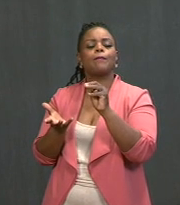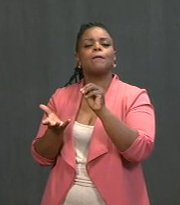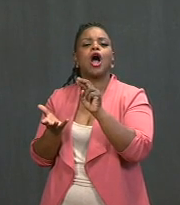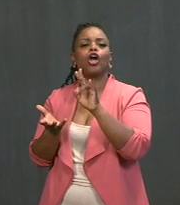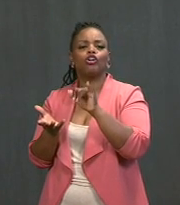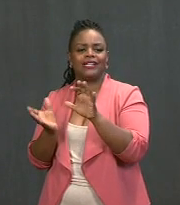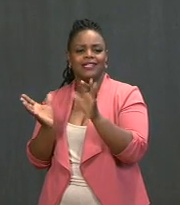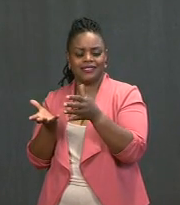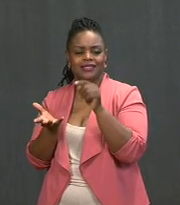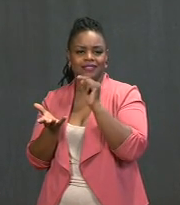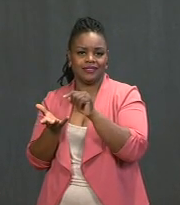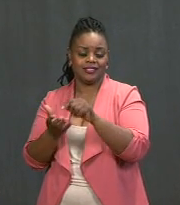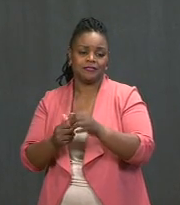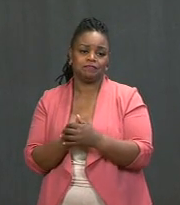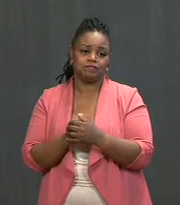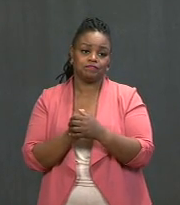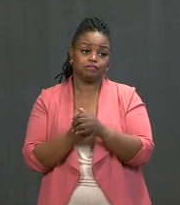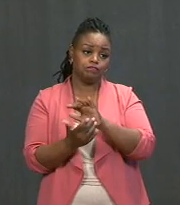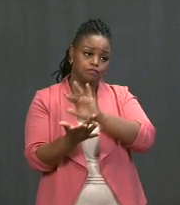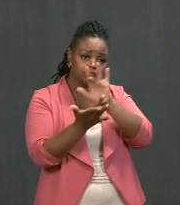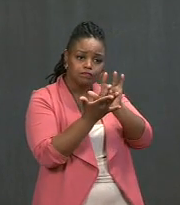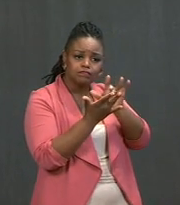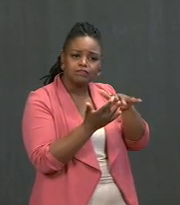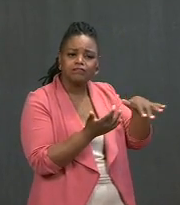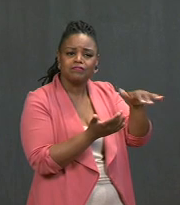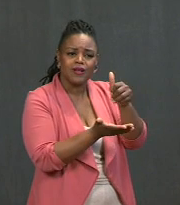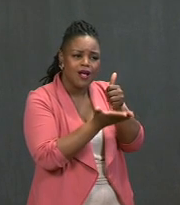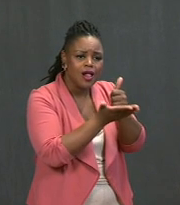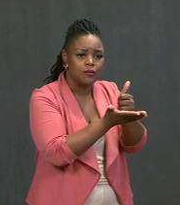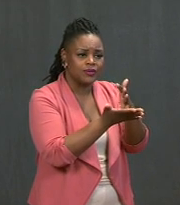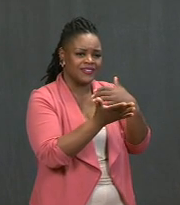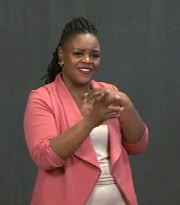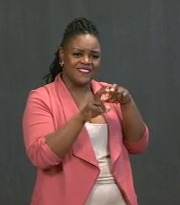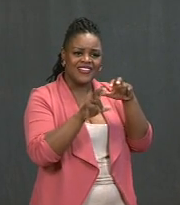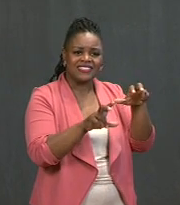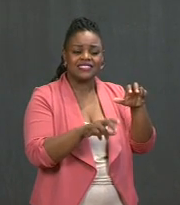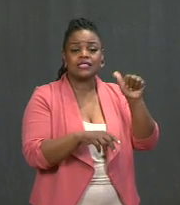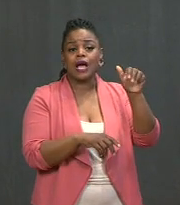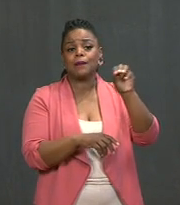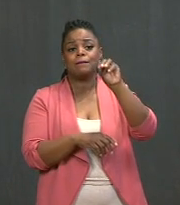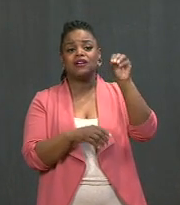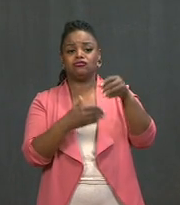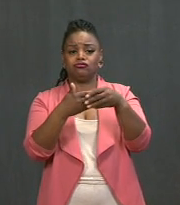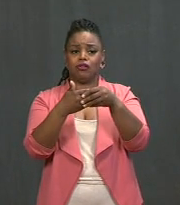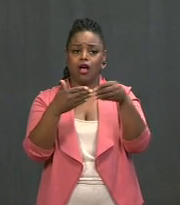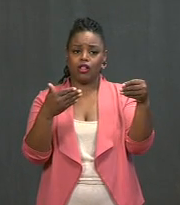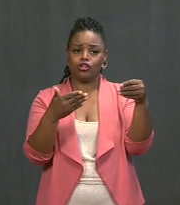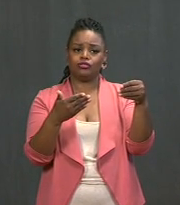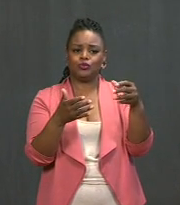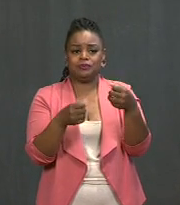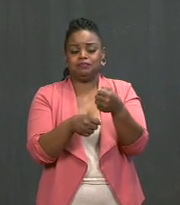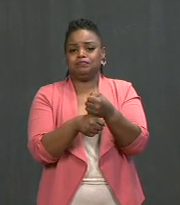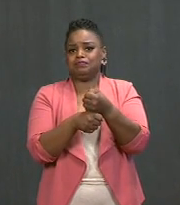To reach them, we're investing nearly $10 billion to expand testing, treatment, and vaccinations